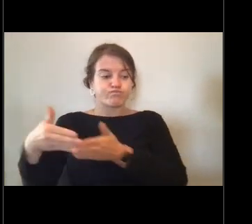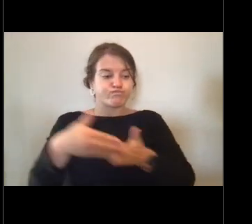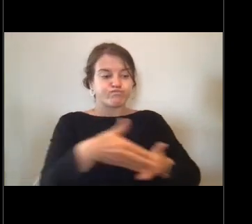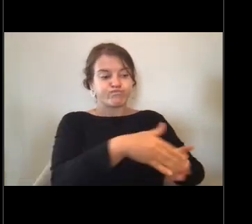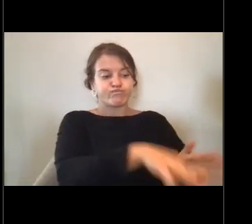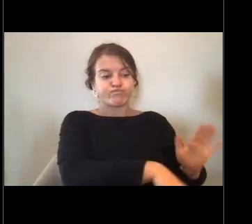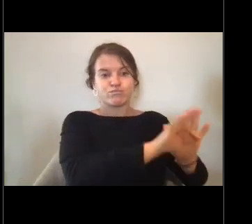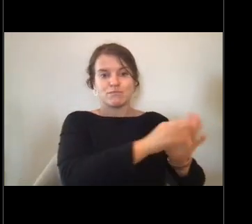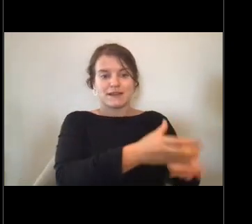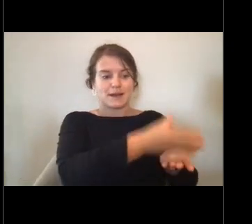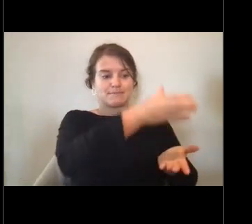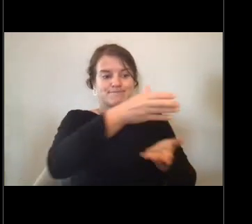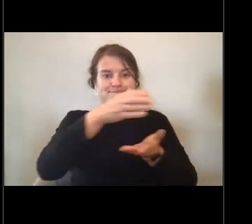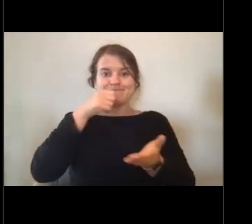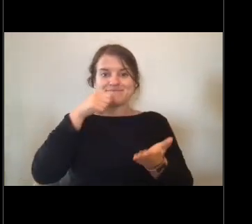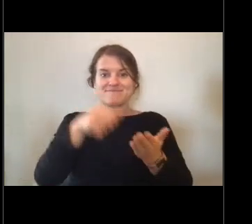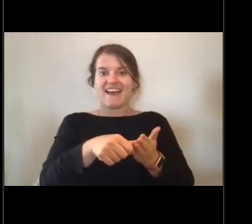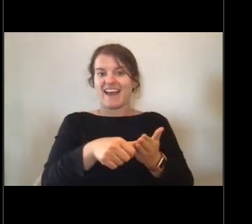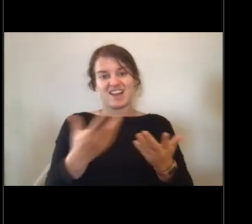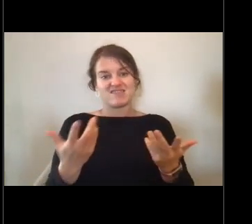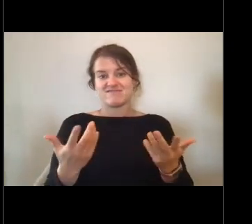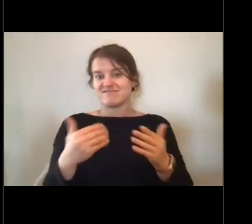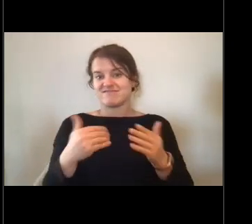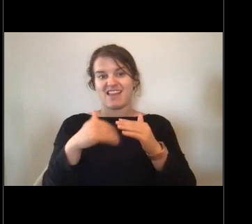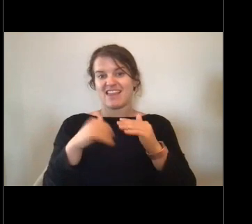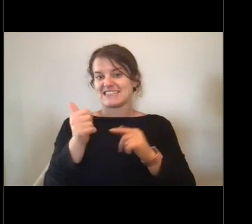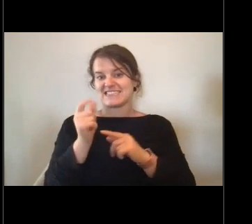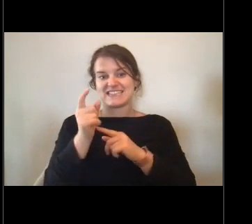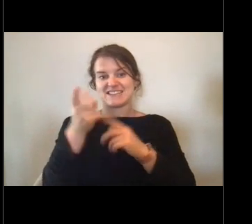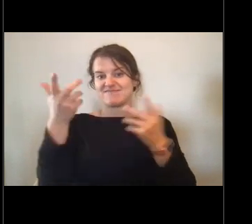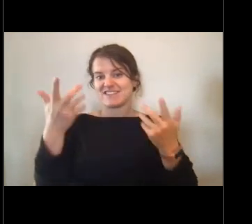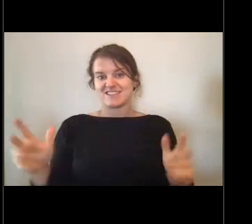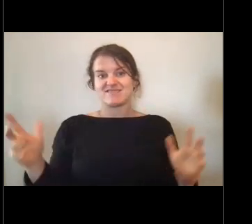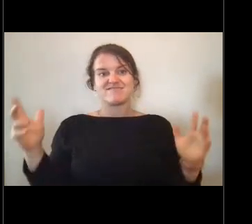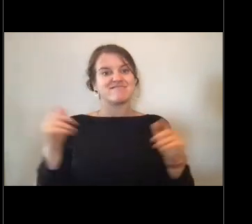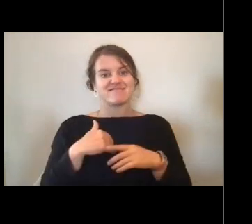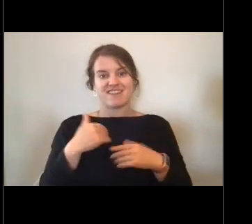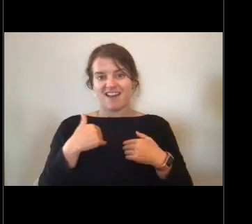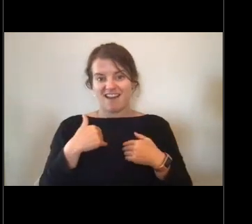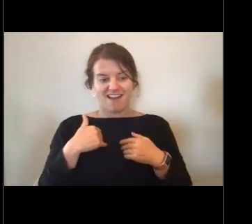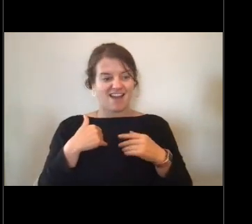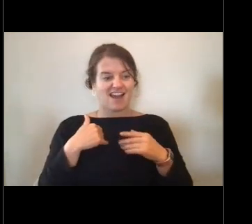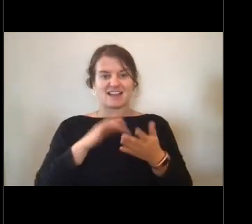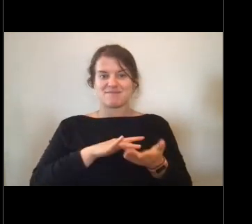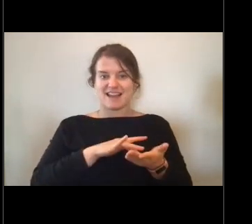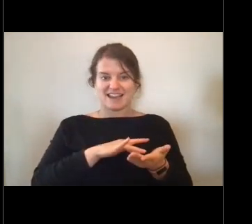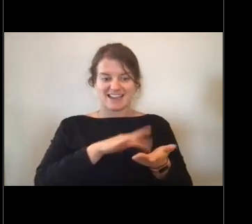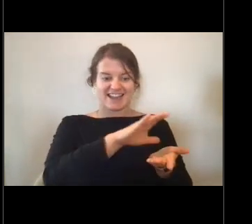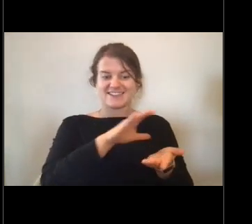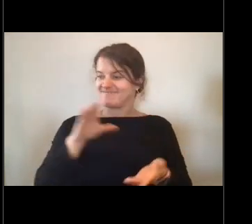And the whole thing took less than 10 minutes and we had the medication back in the hands